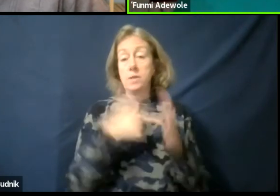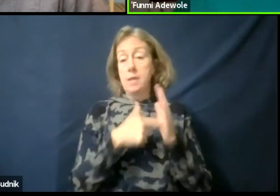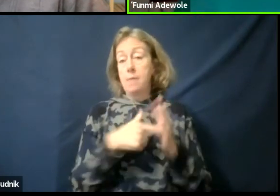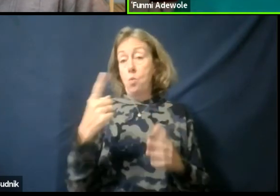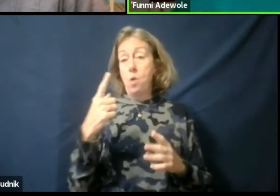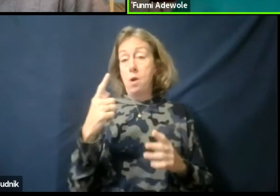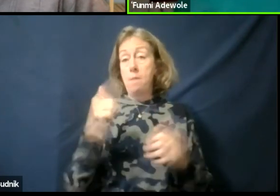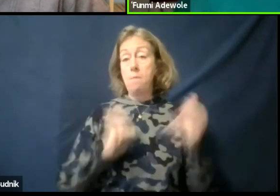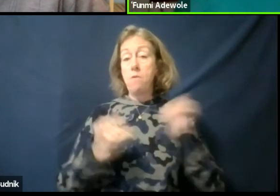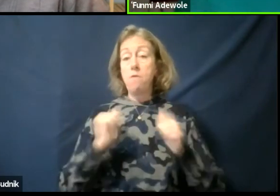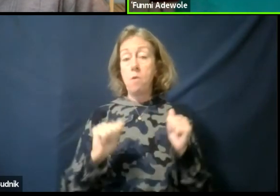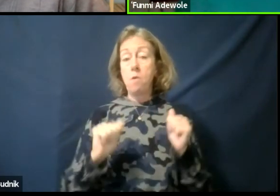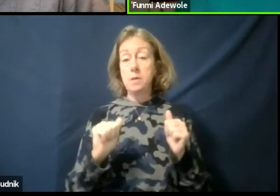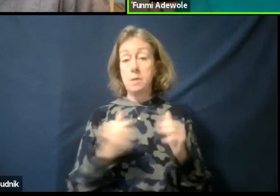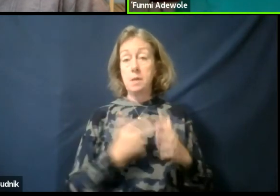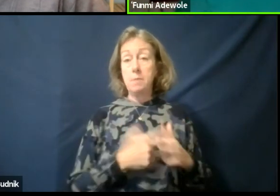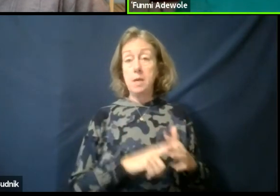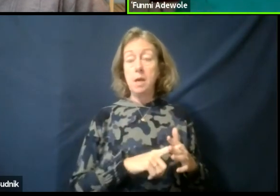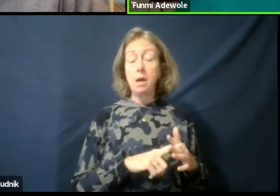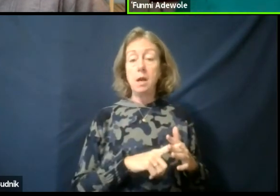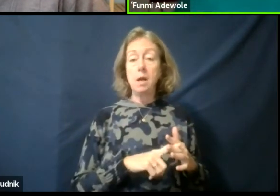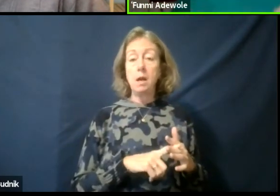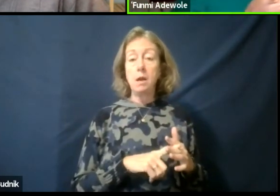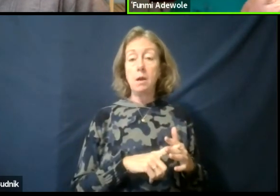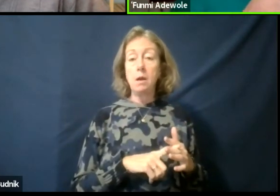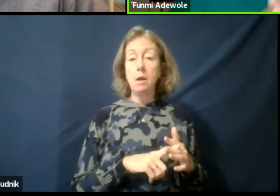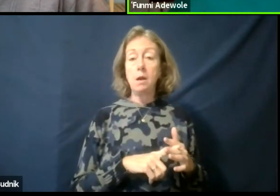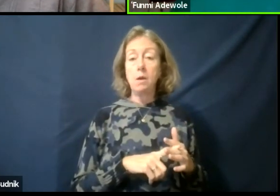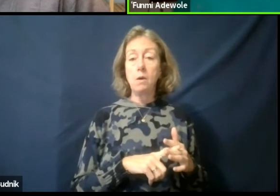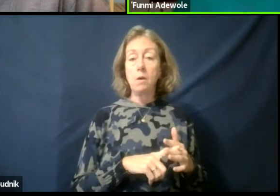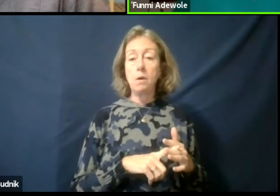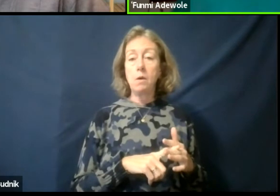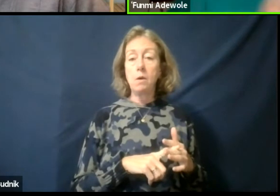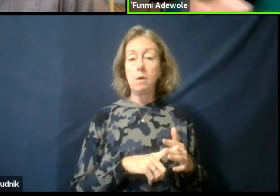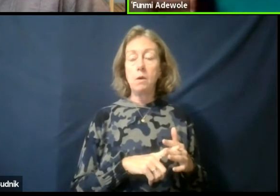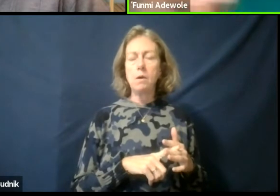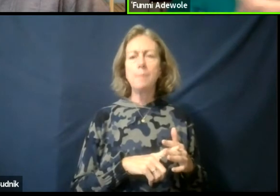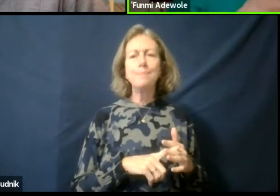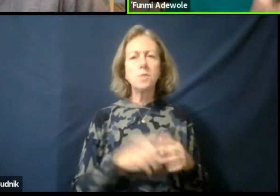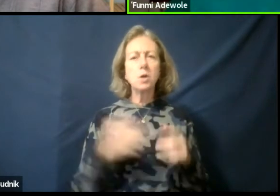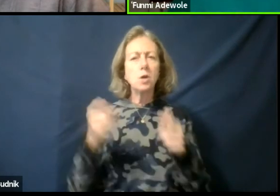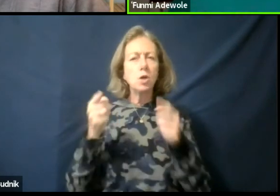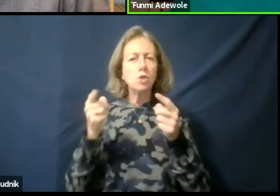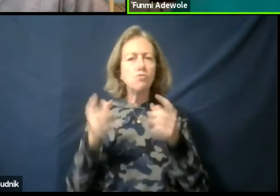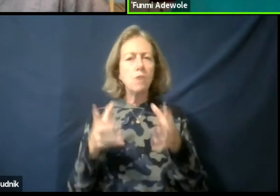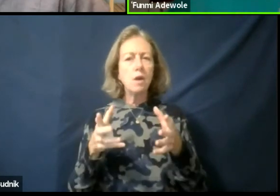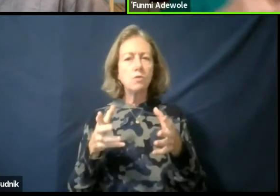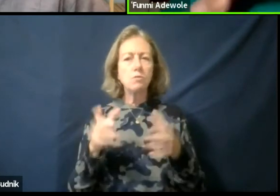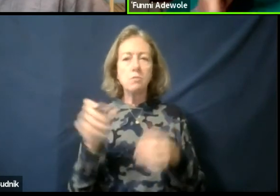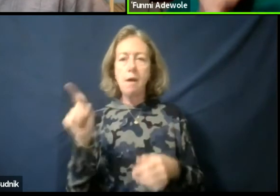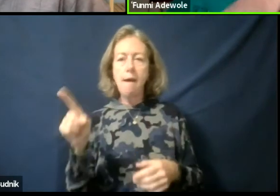the beginning was, the director just asks the cast each